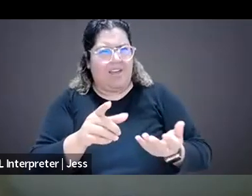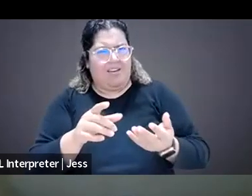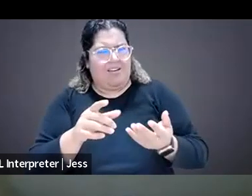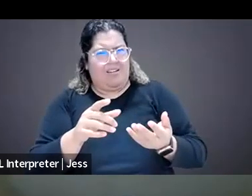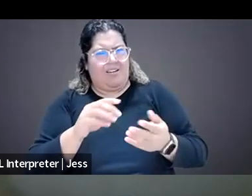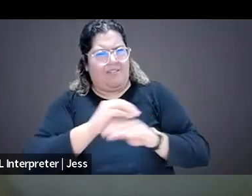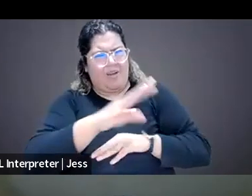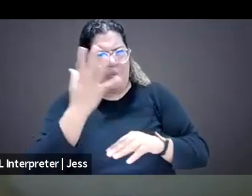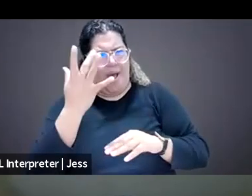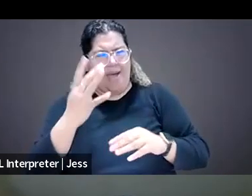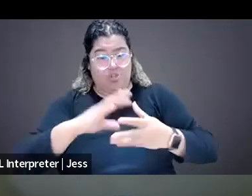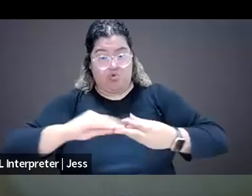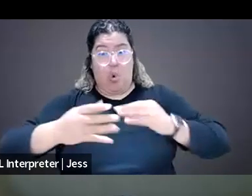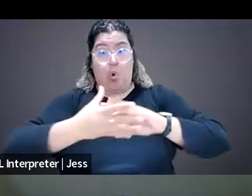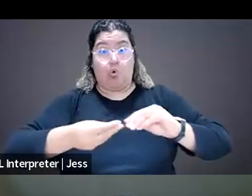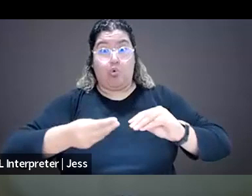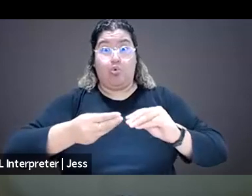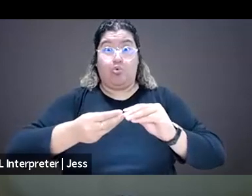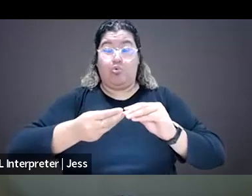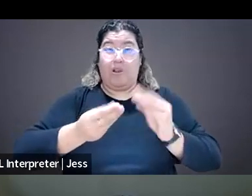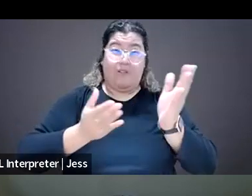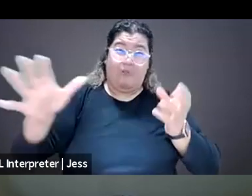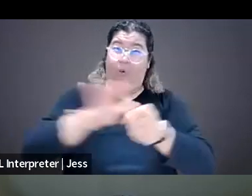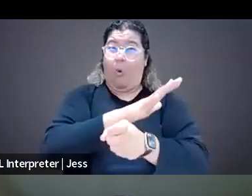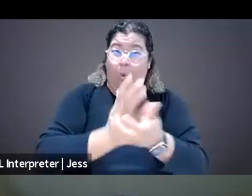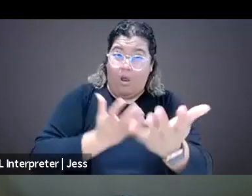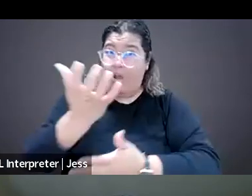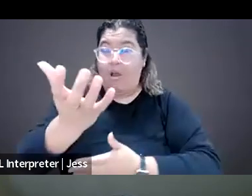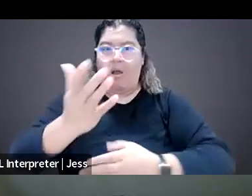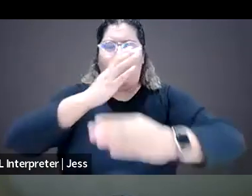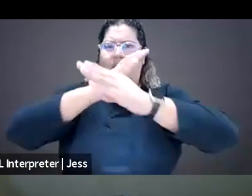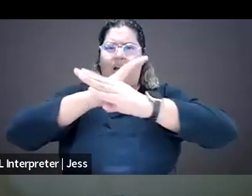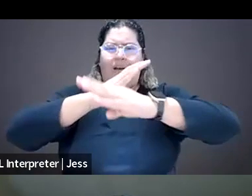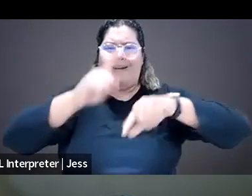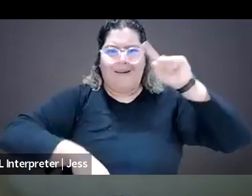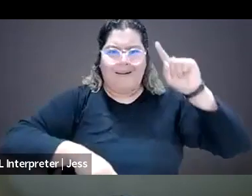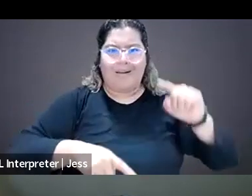that get out, the stories that are told and the approach that folks have to the work that they do.